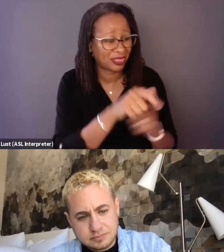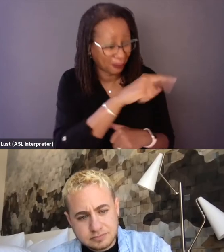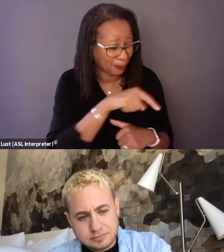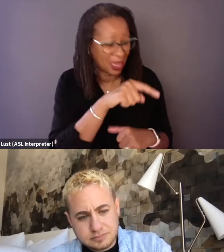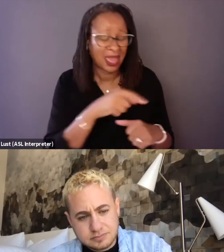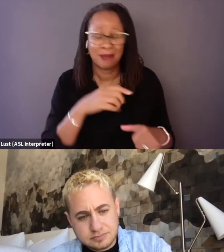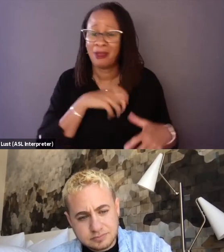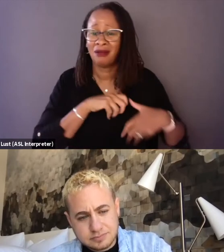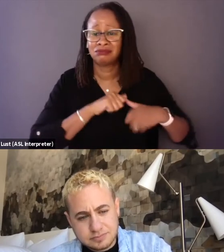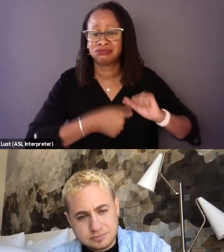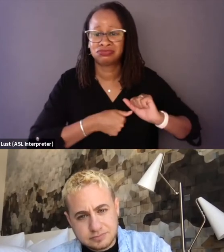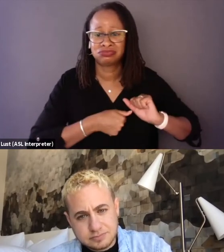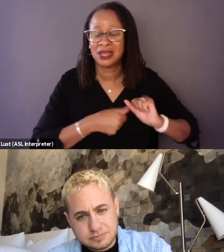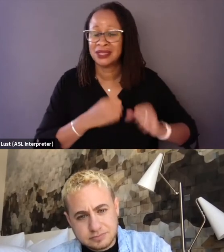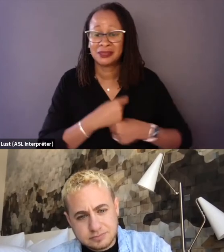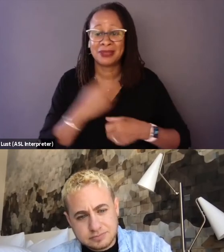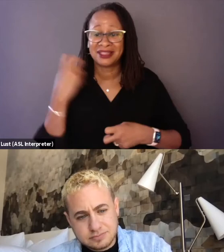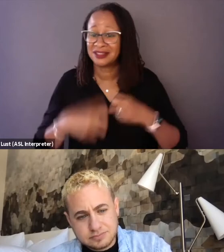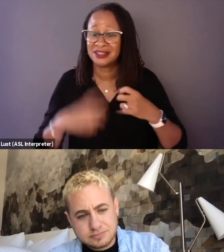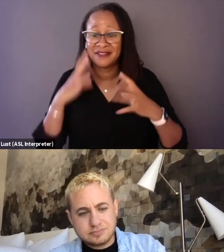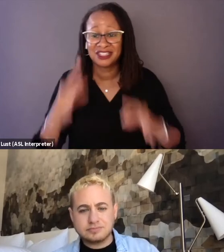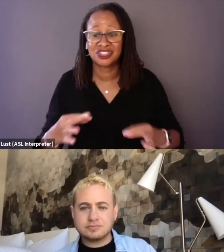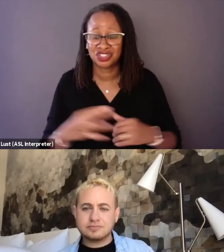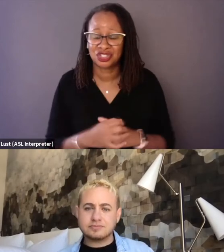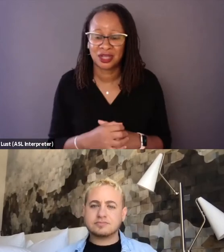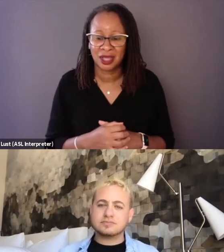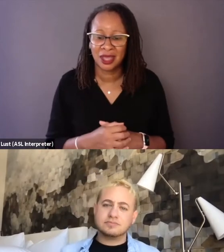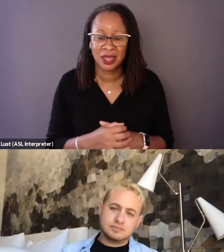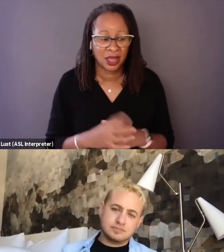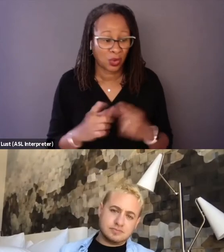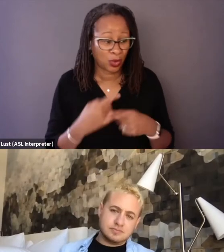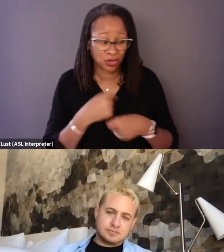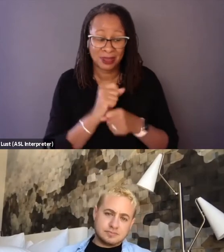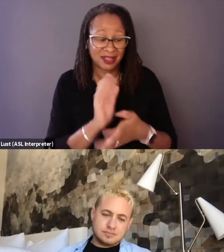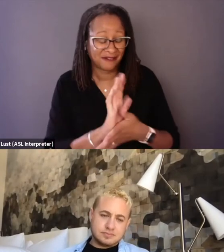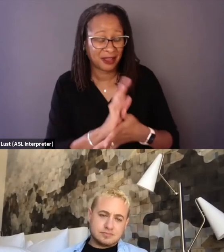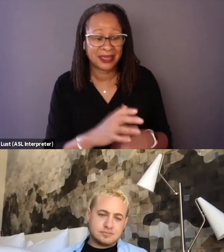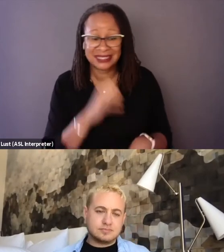make the very tough decision. And when you're making a film, it wasn't anything other than